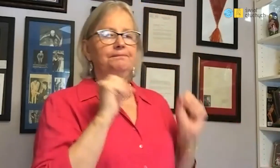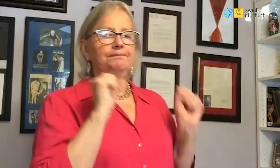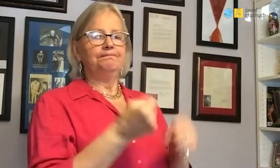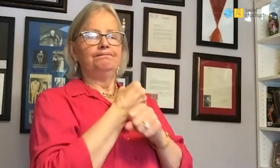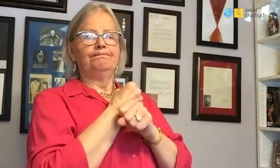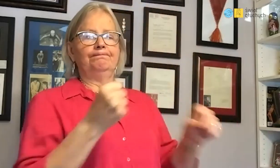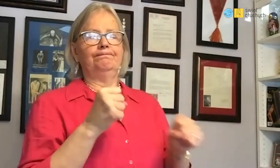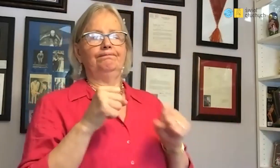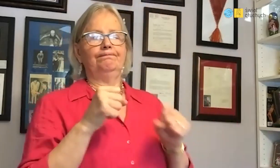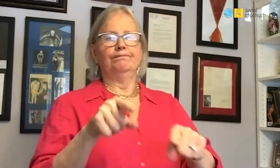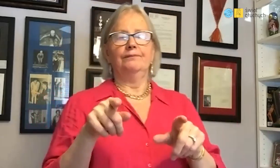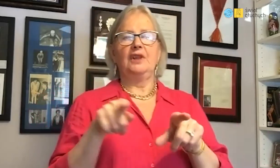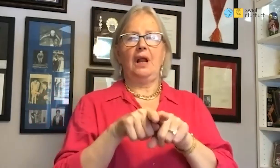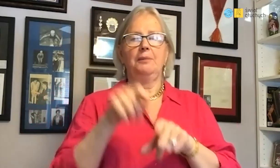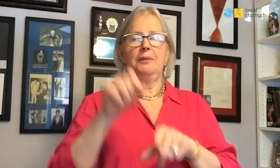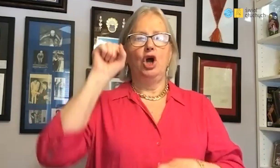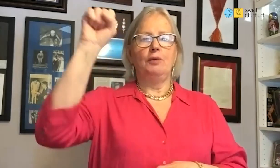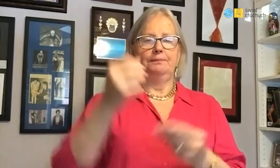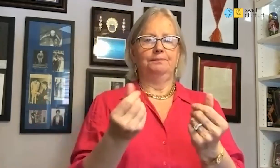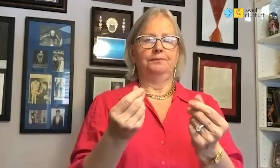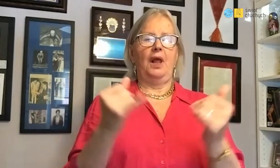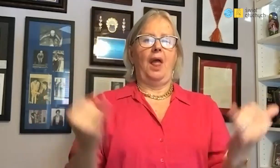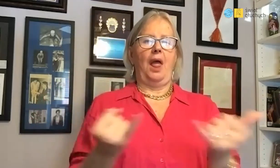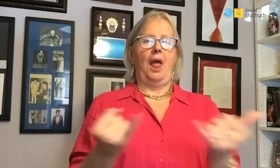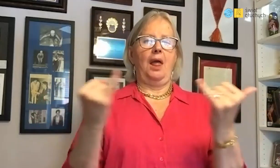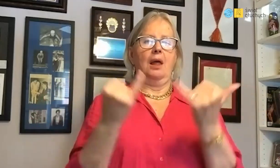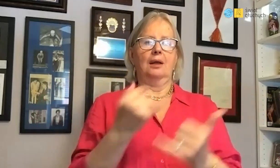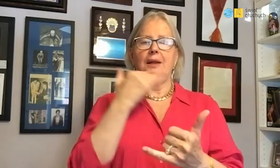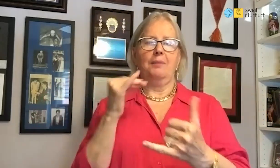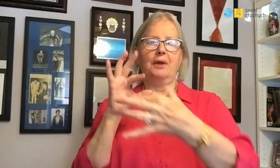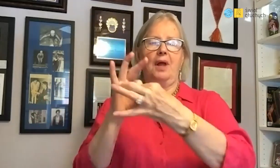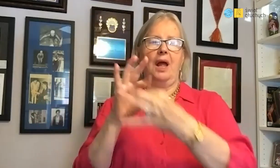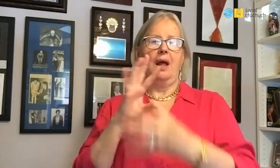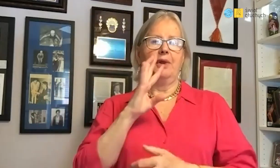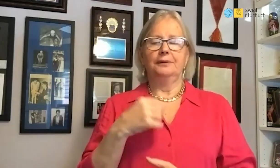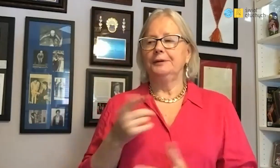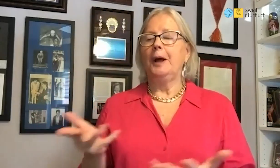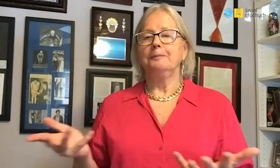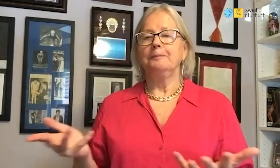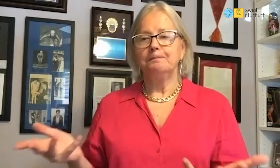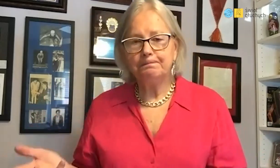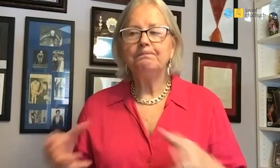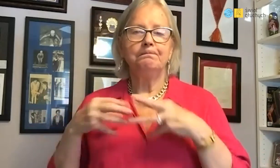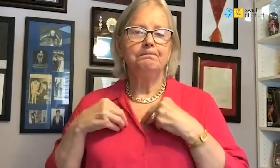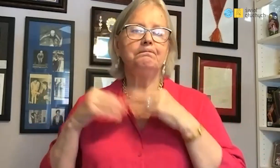Unfortunately they refused me for financial reasons.